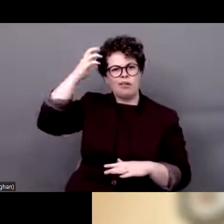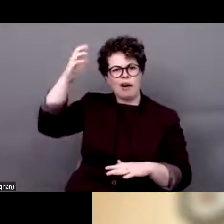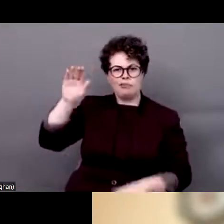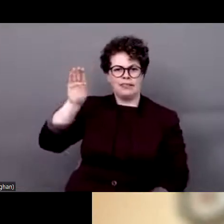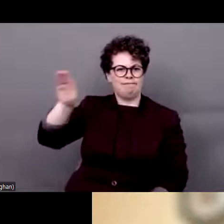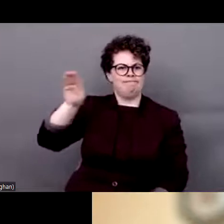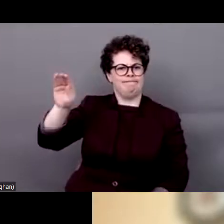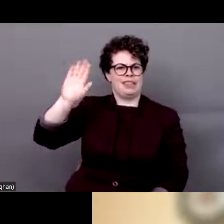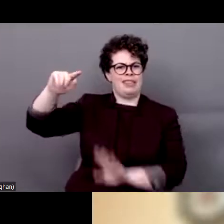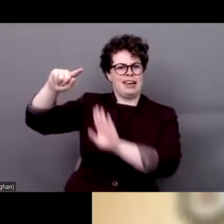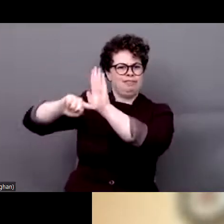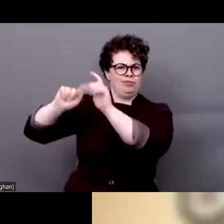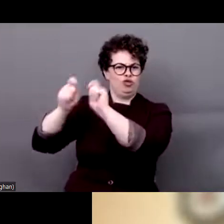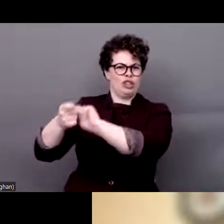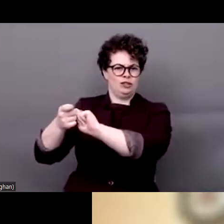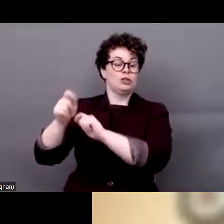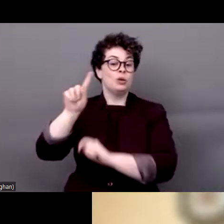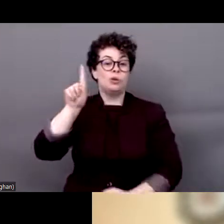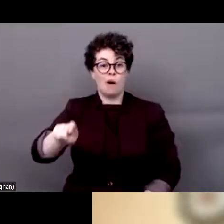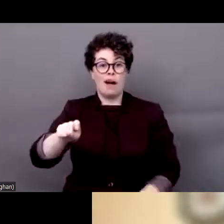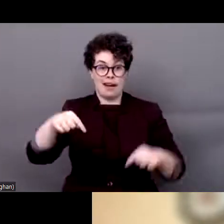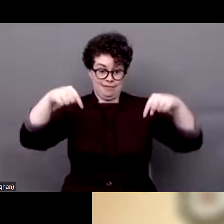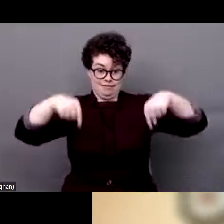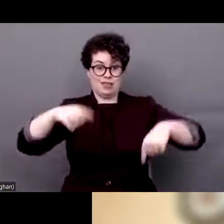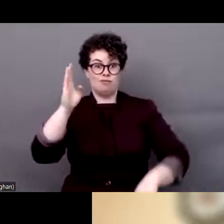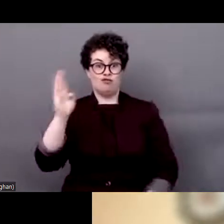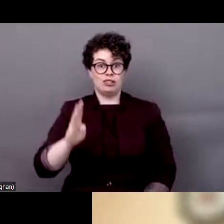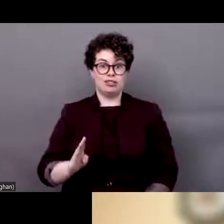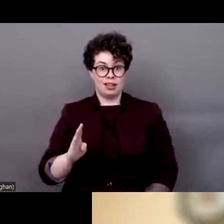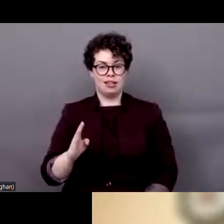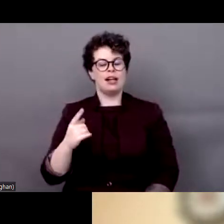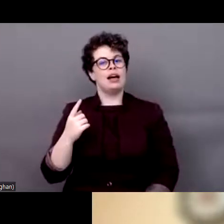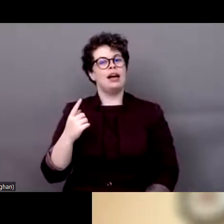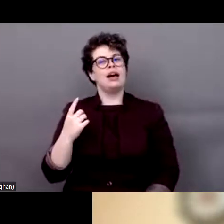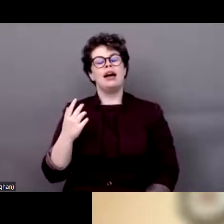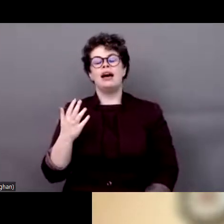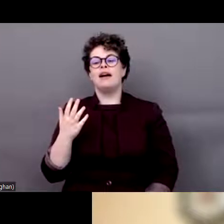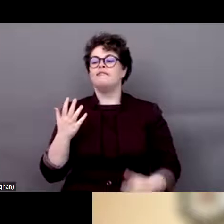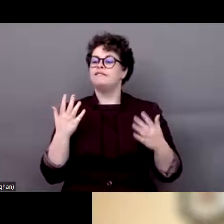because we have this episode during the pandemic here in Brazil which was